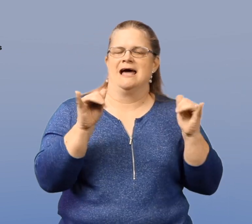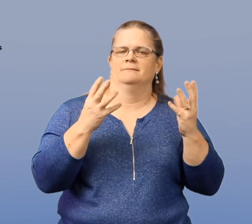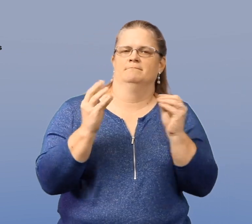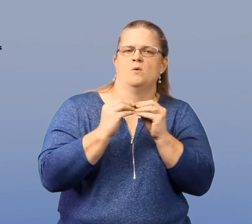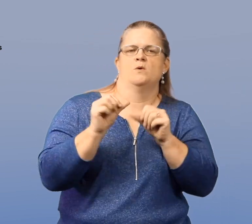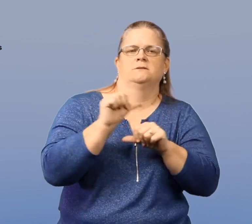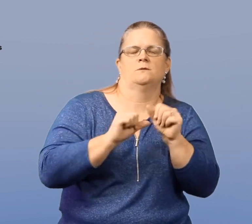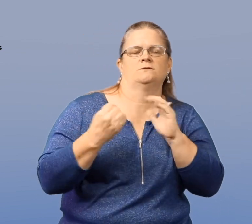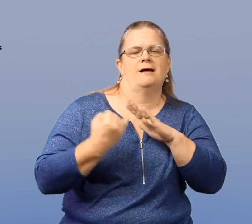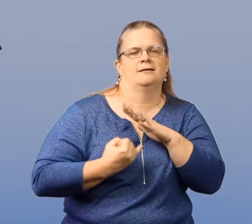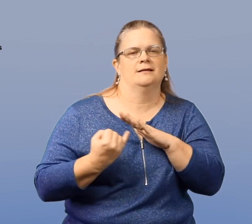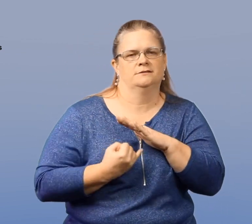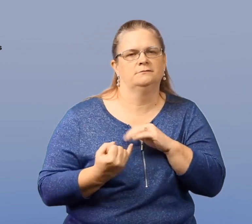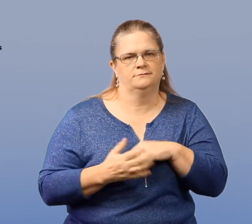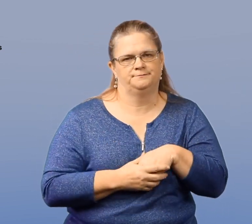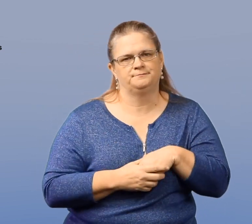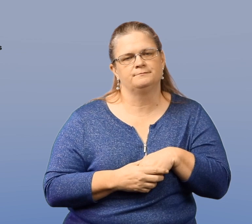which can lead to further social isolation.